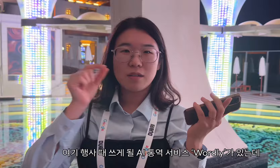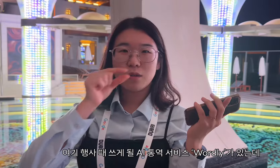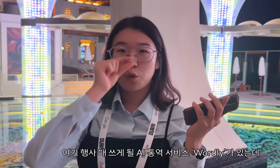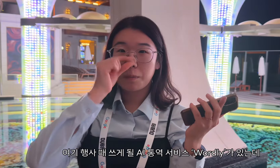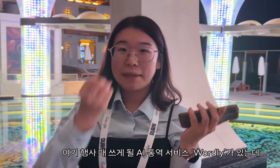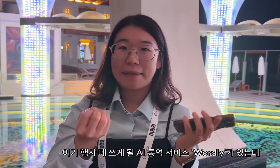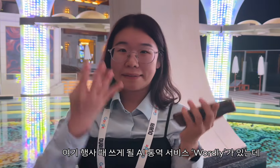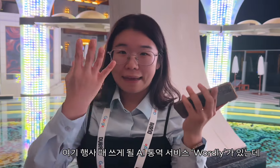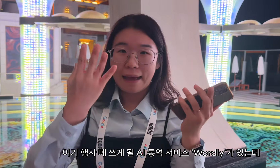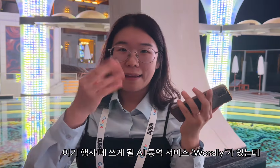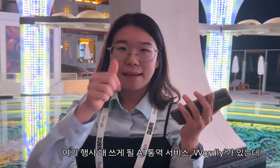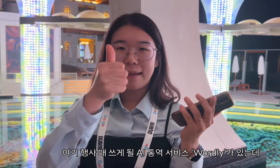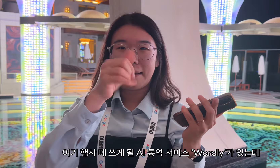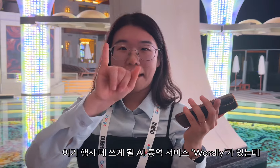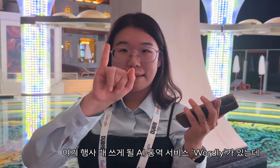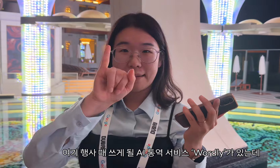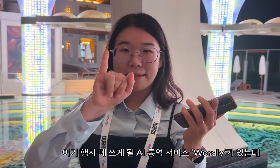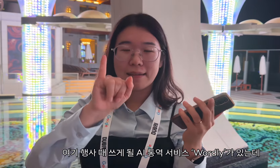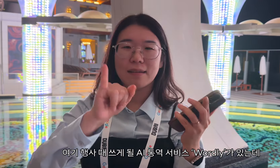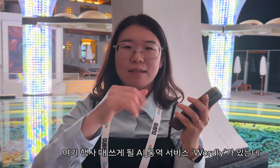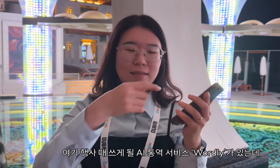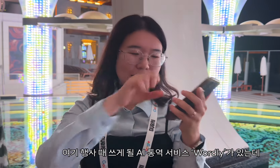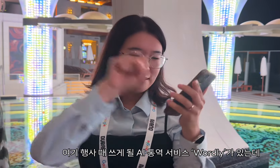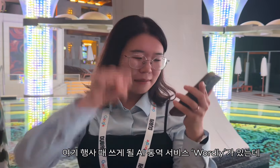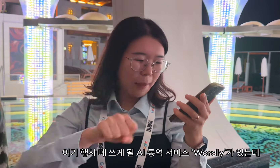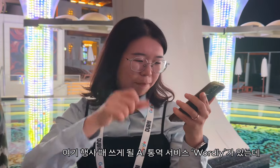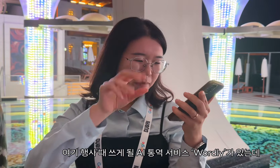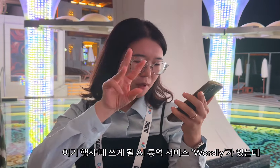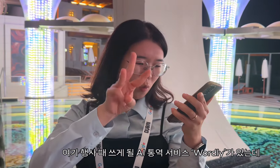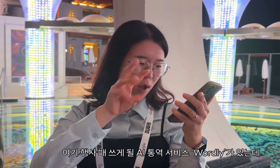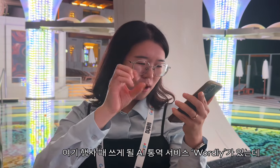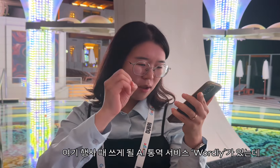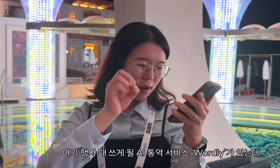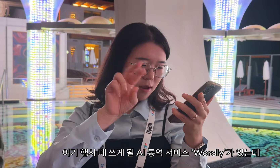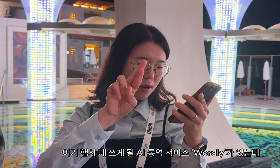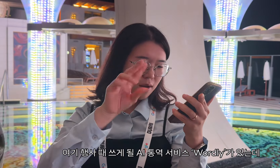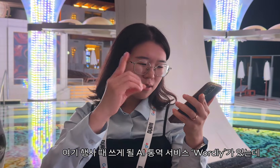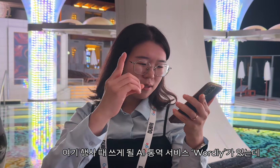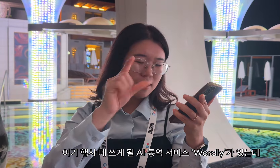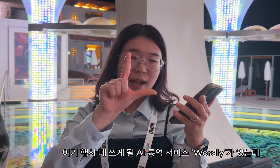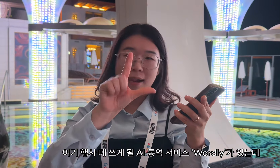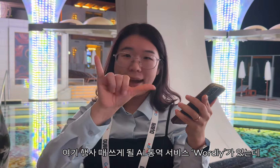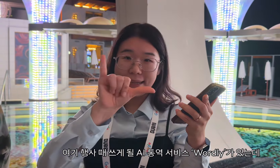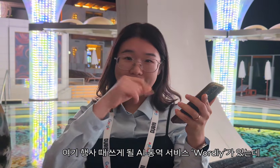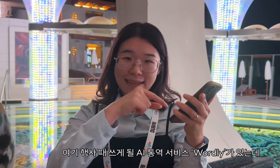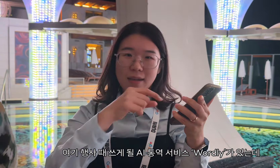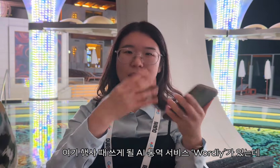There is an AI interpretation service called 'Wordly' that will be used at events.